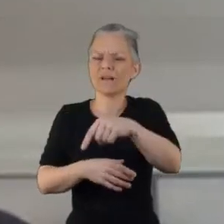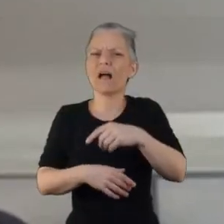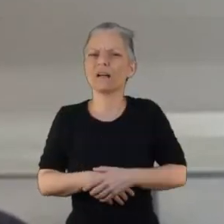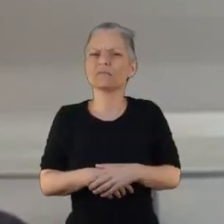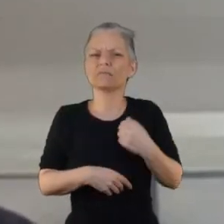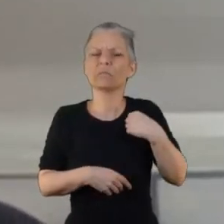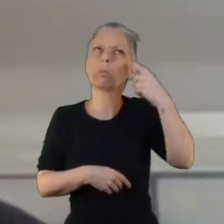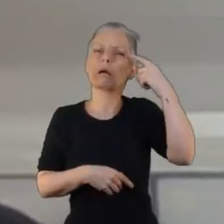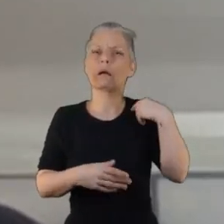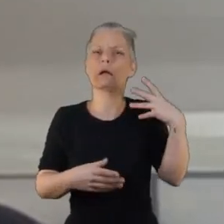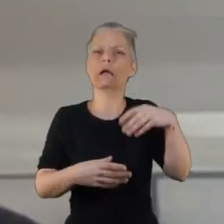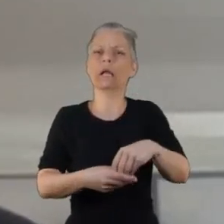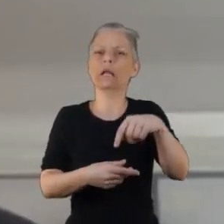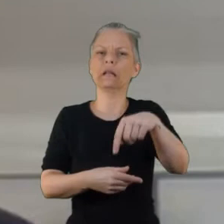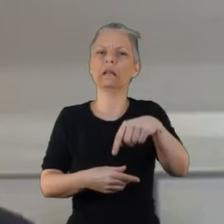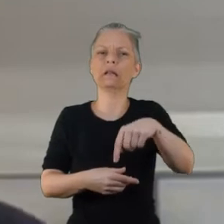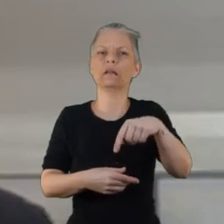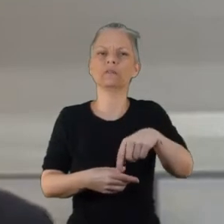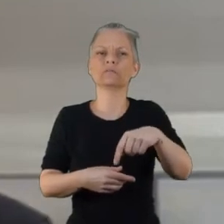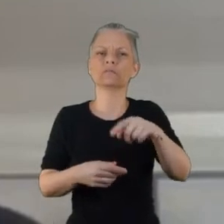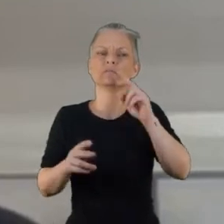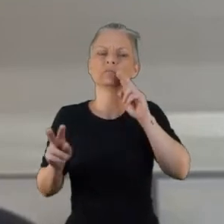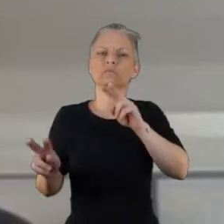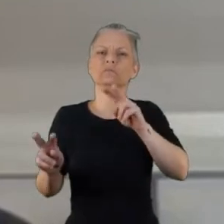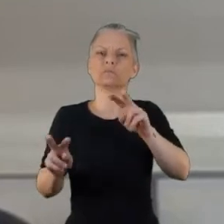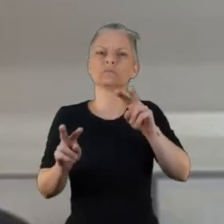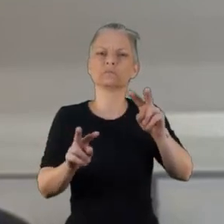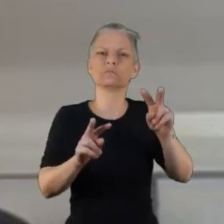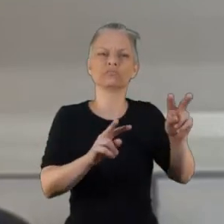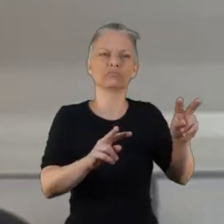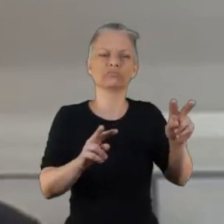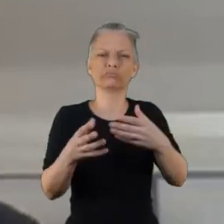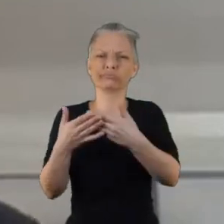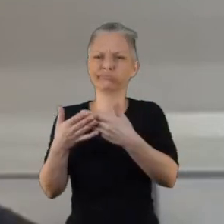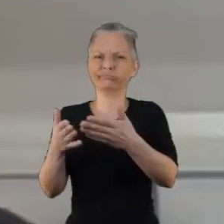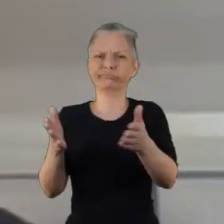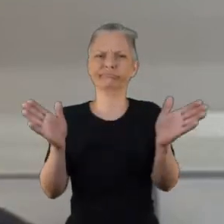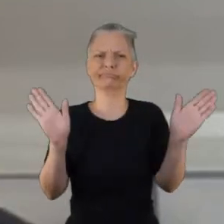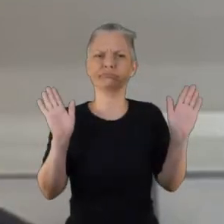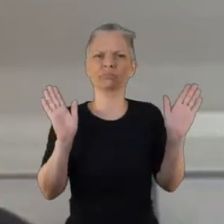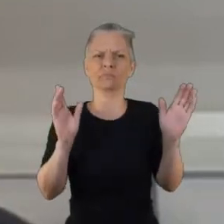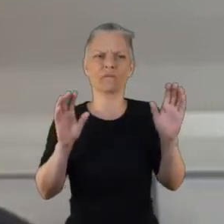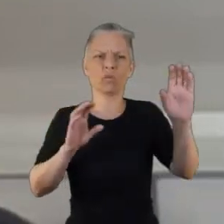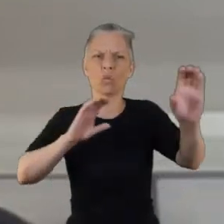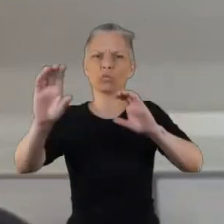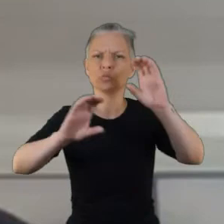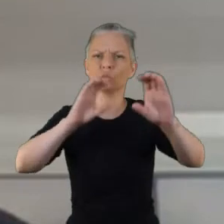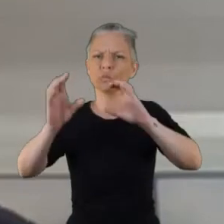we're doing something right. Because we've got I mean you'd set it up but there was a real range of of people present